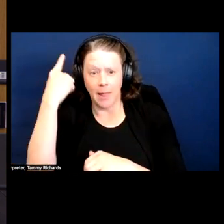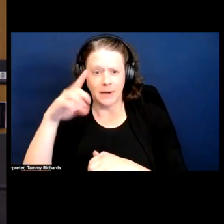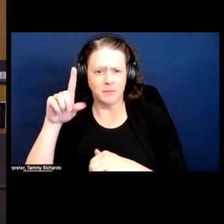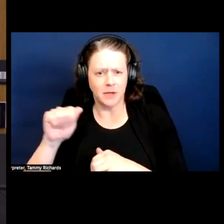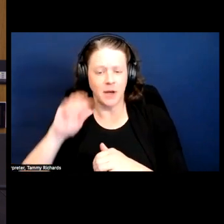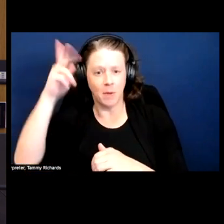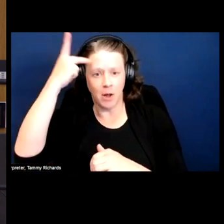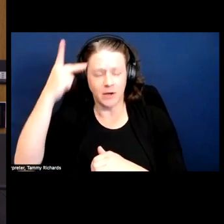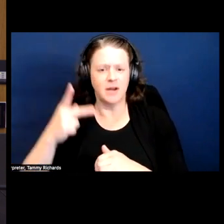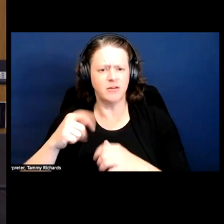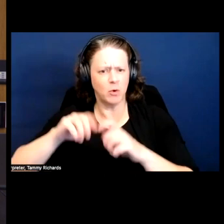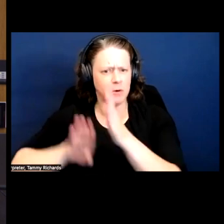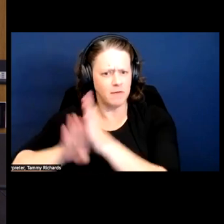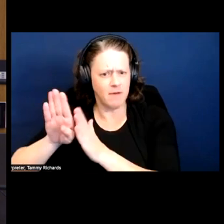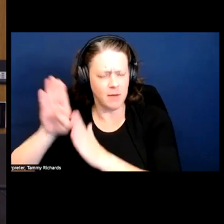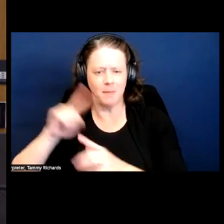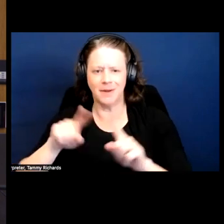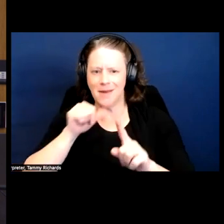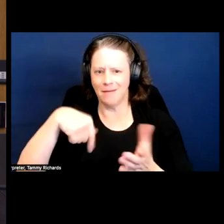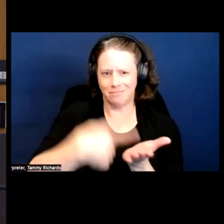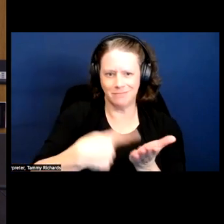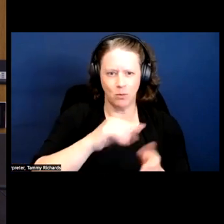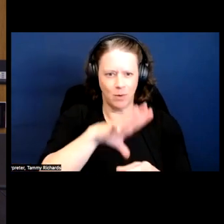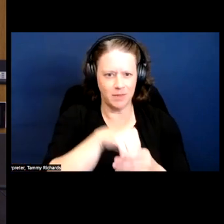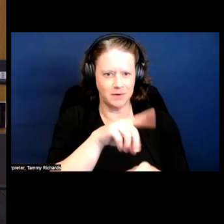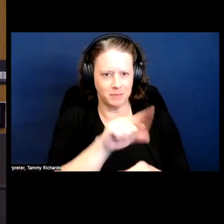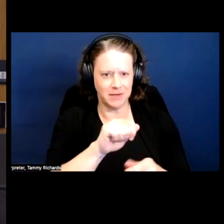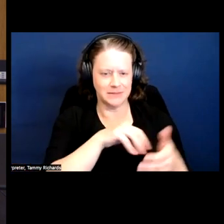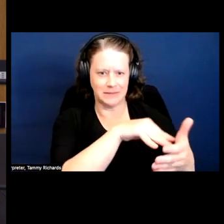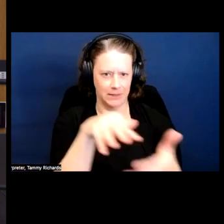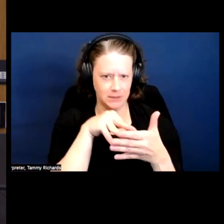was being developed and not just about the studies.